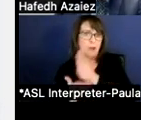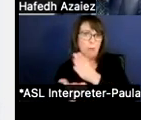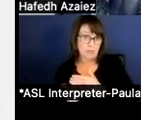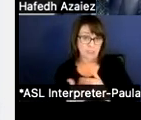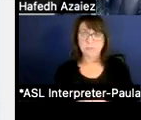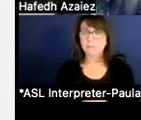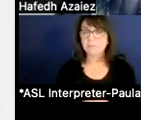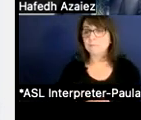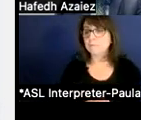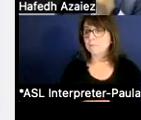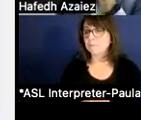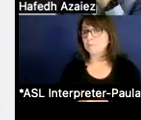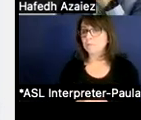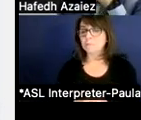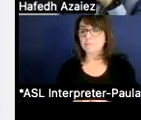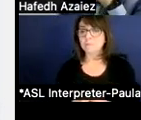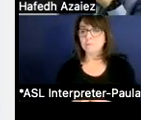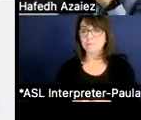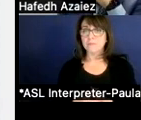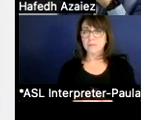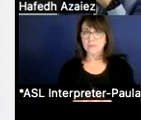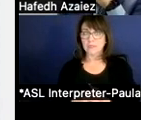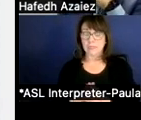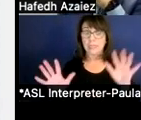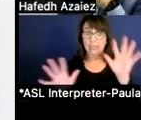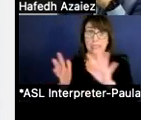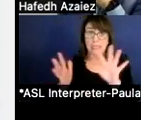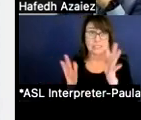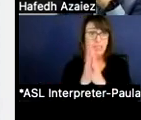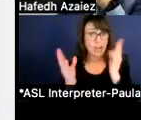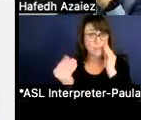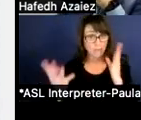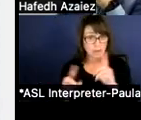So this look a little busy. So let me tell you the three columns.